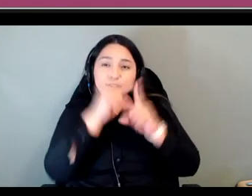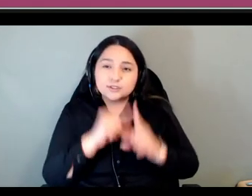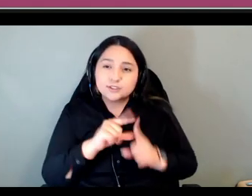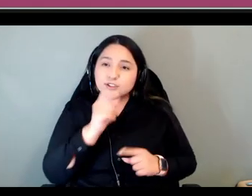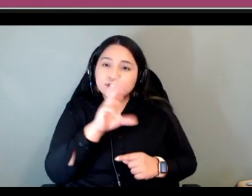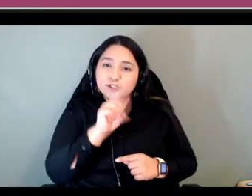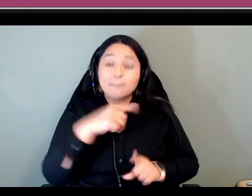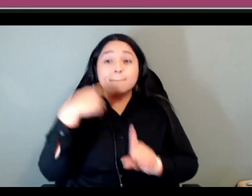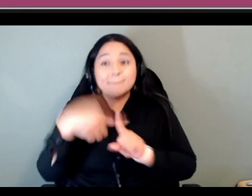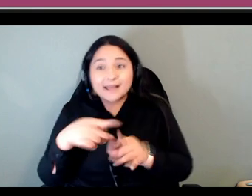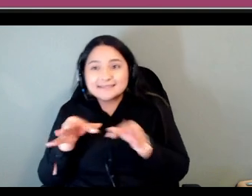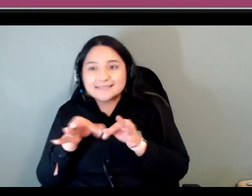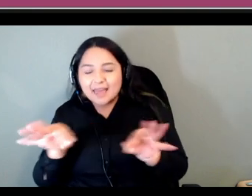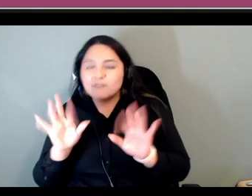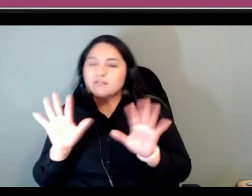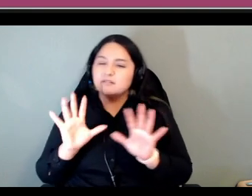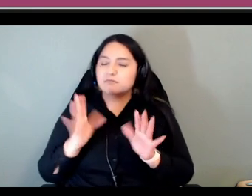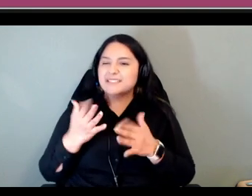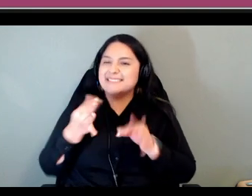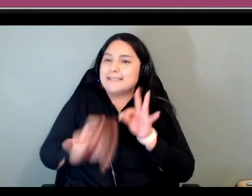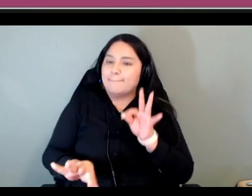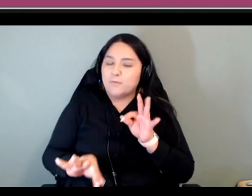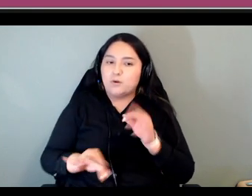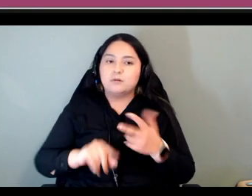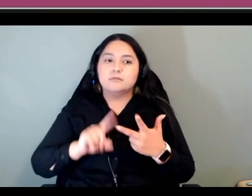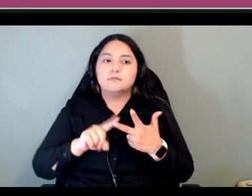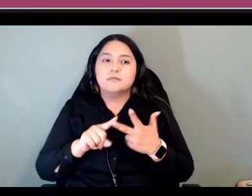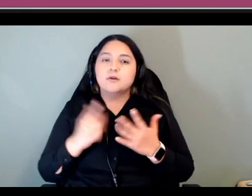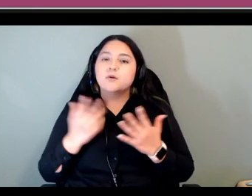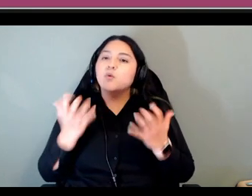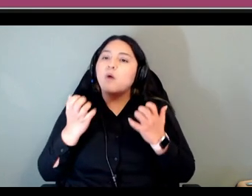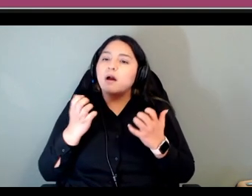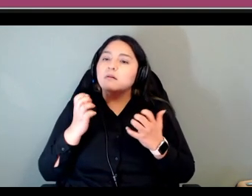um and we wanted it to be fun we wanted learners to be able to play around and be creative